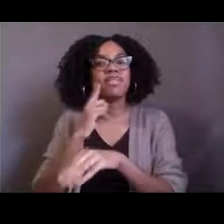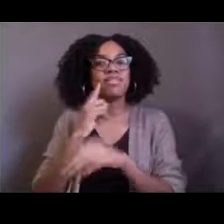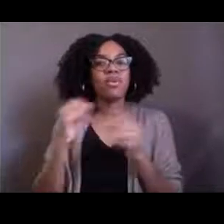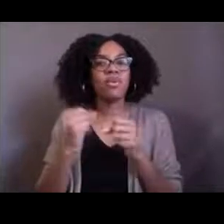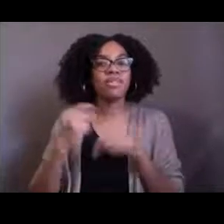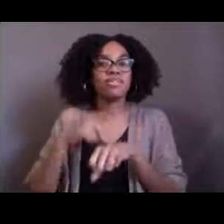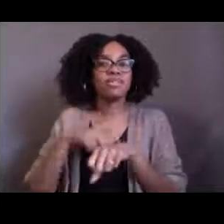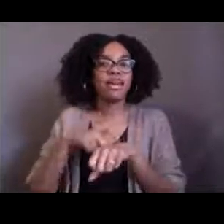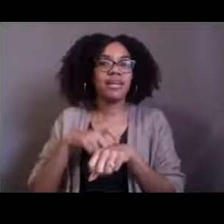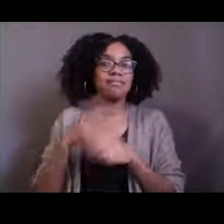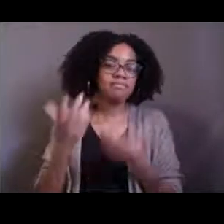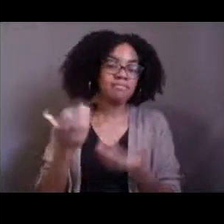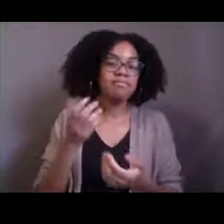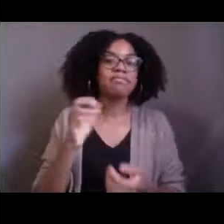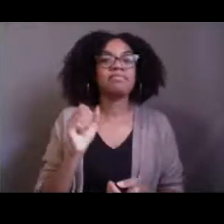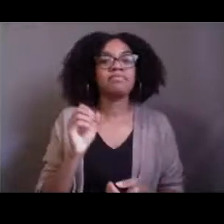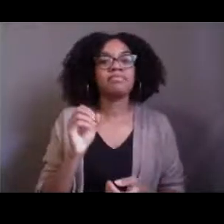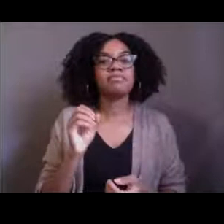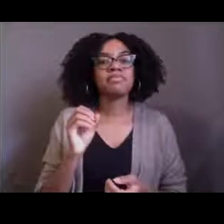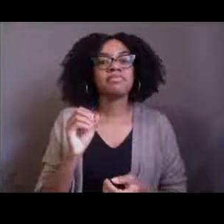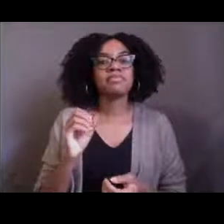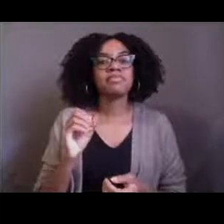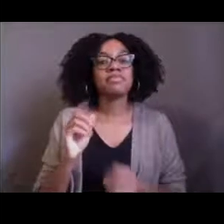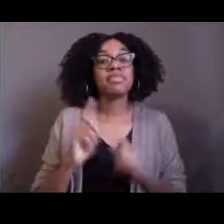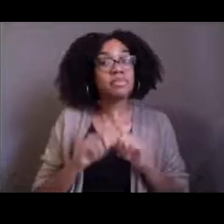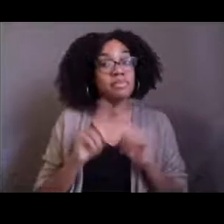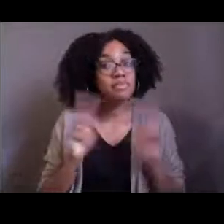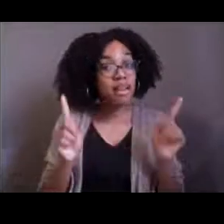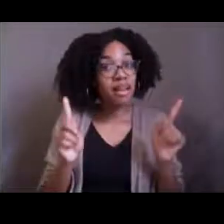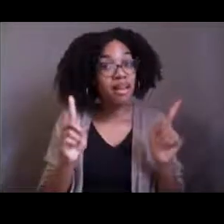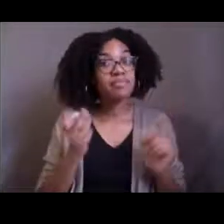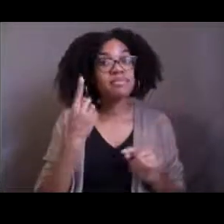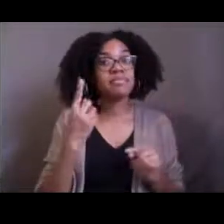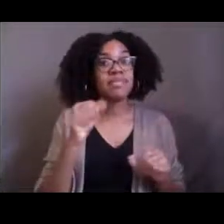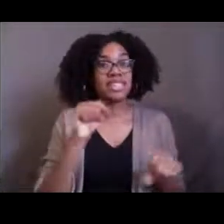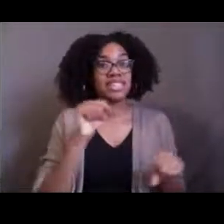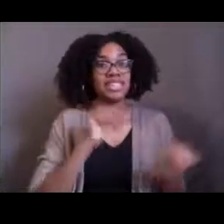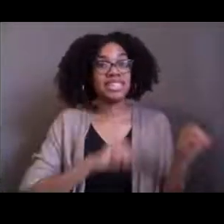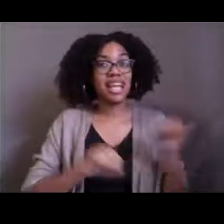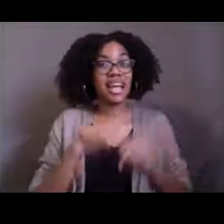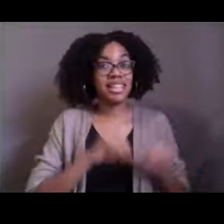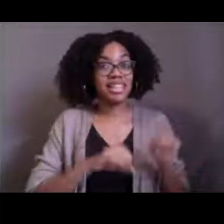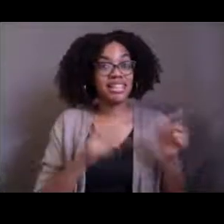but what's really cool about science is that there's kind of a delay from the time that we collect information